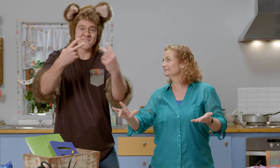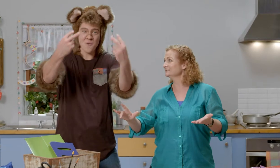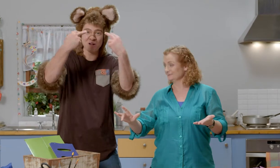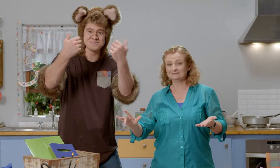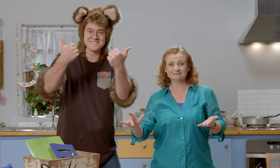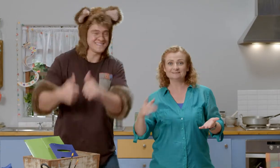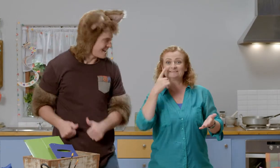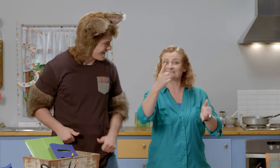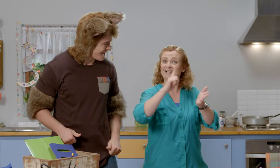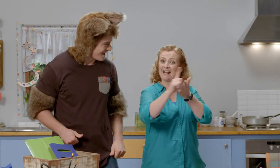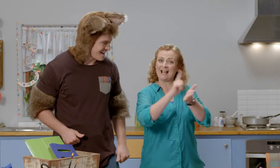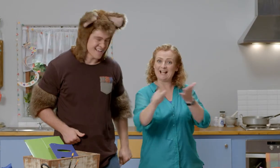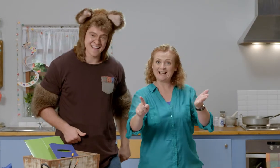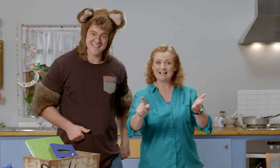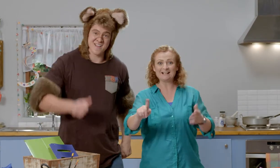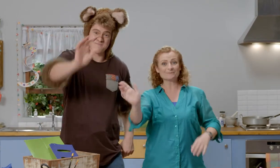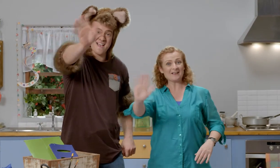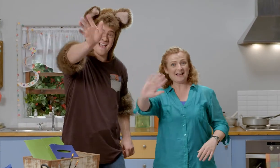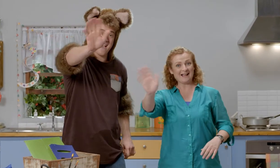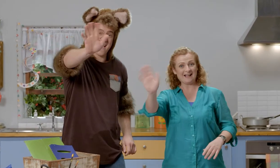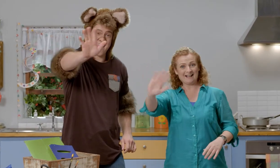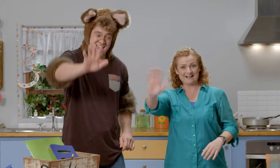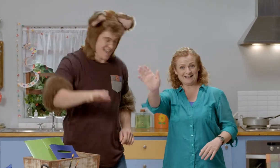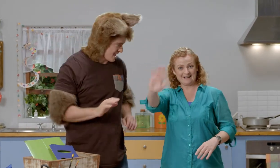Thanks for watching! See you next time! Bye! Bye!